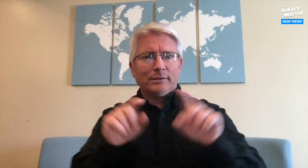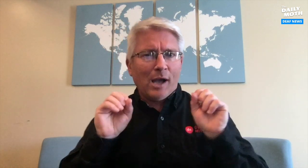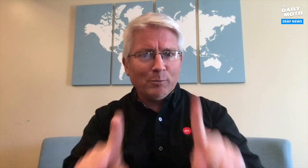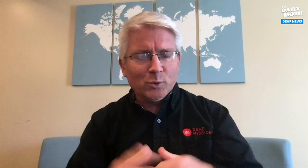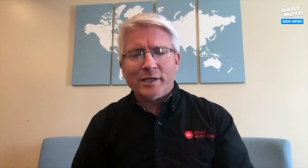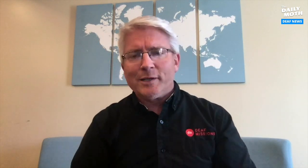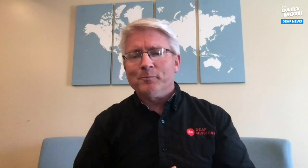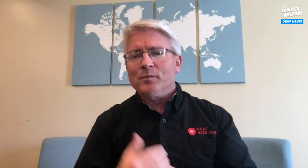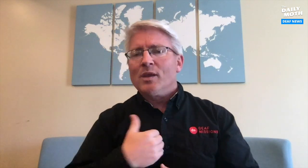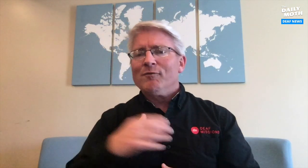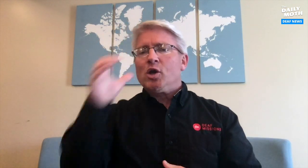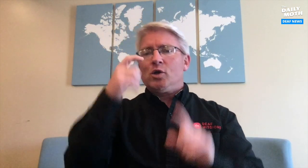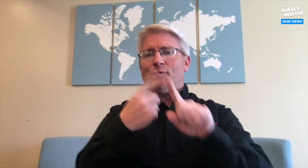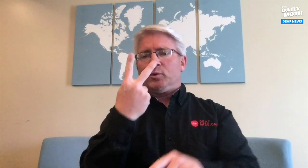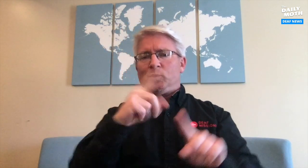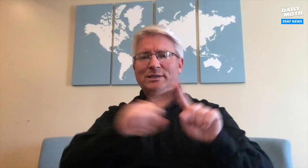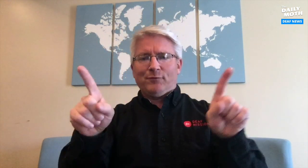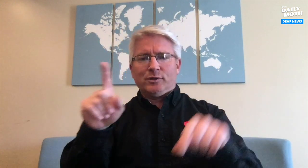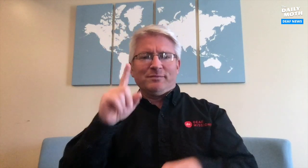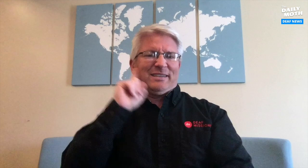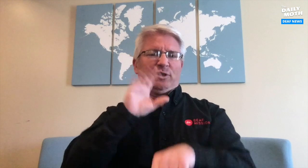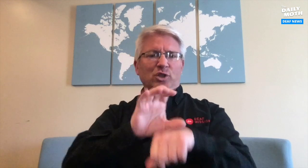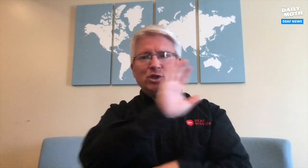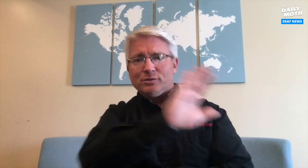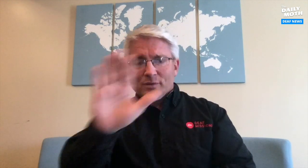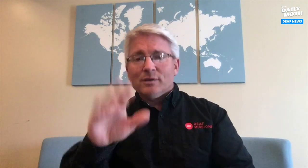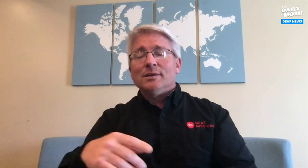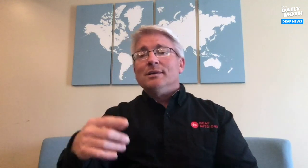see this as an opportunity. I've heard from two different Deaf churches.